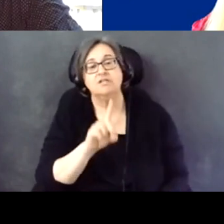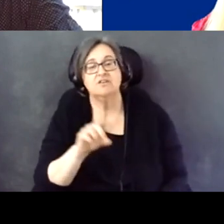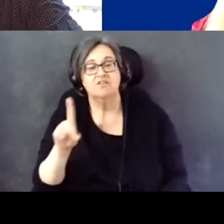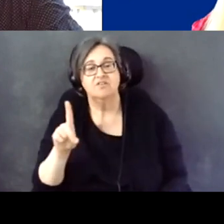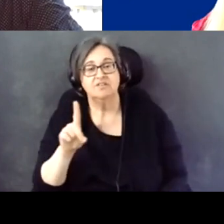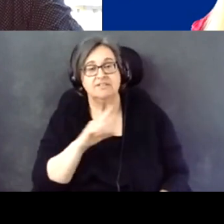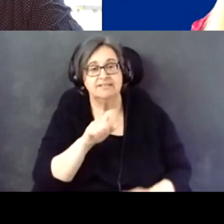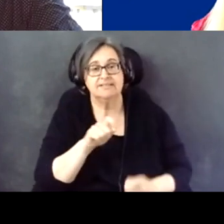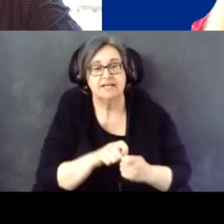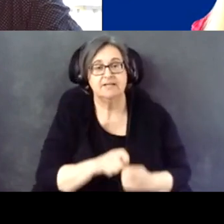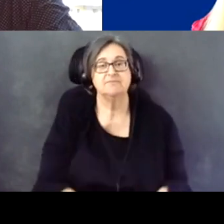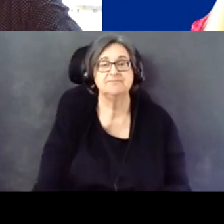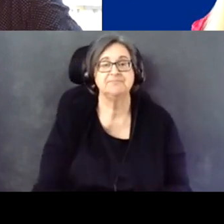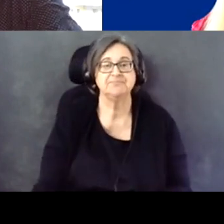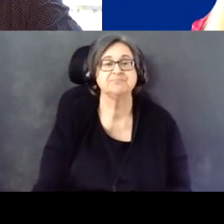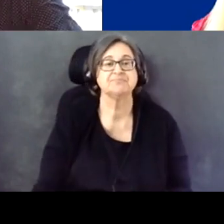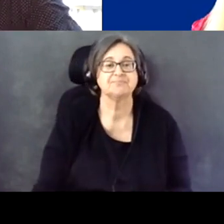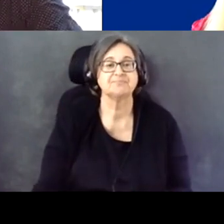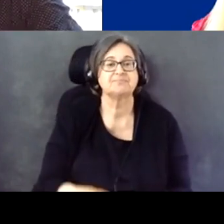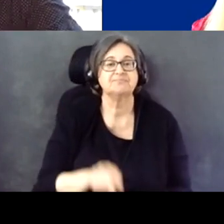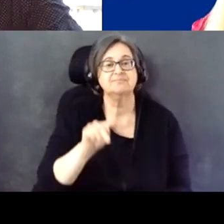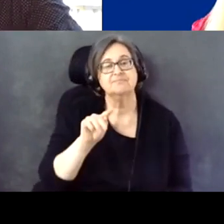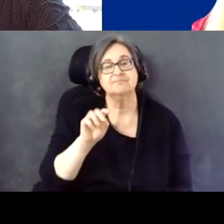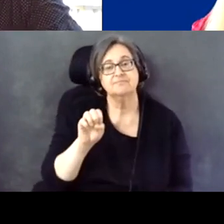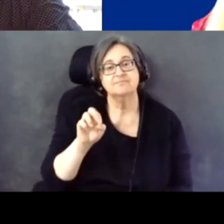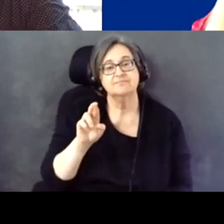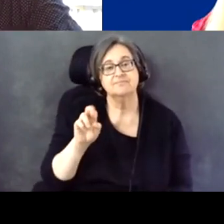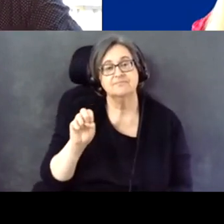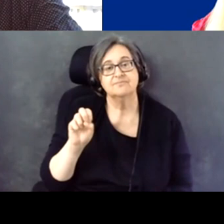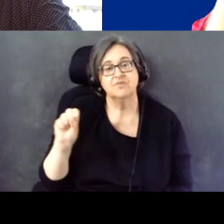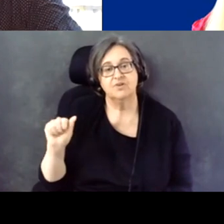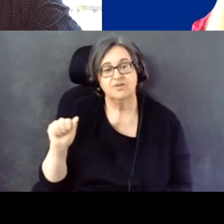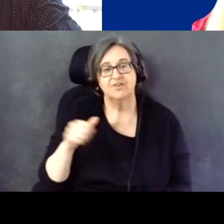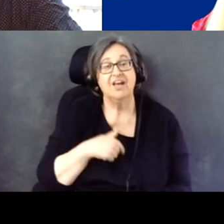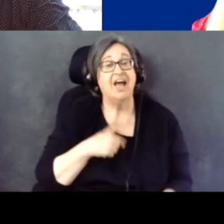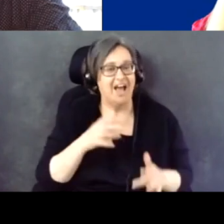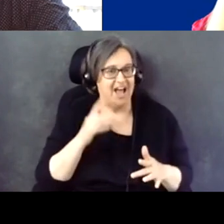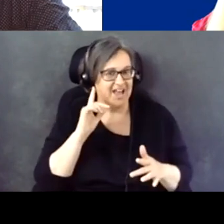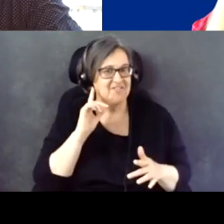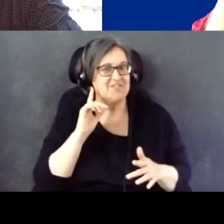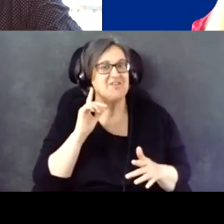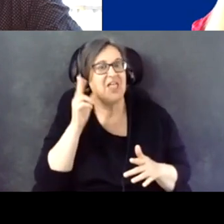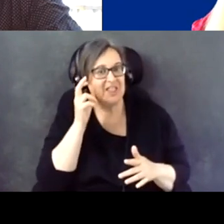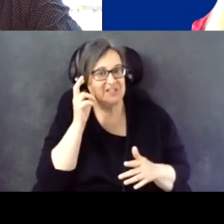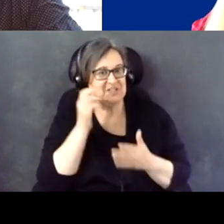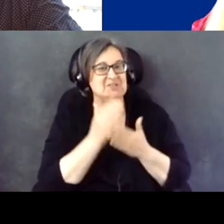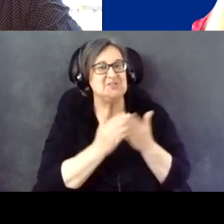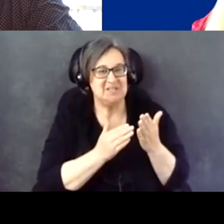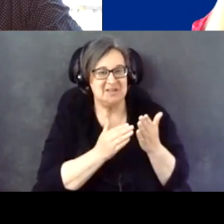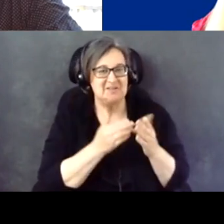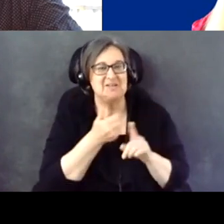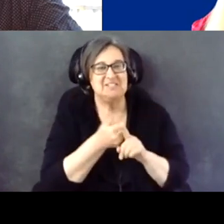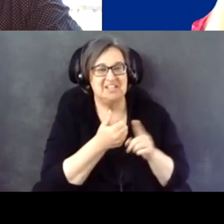Well, I've left hand to some self advocates that I totally got involved